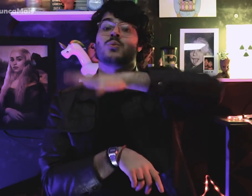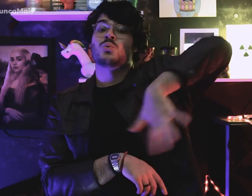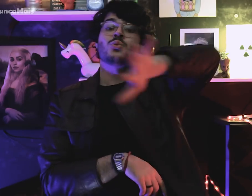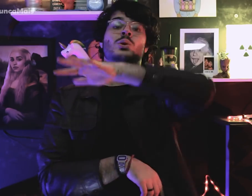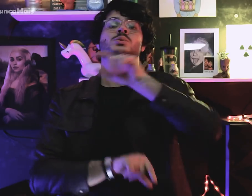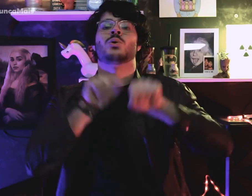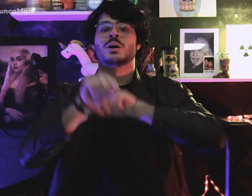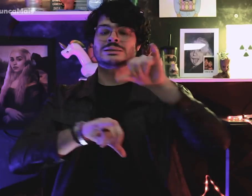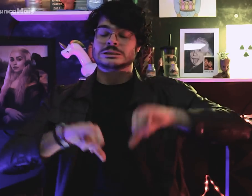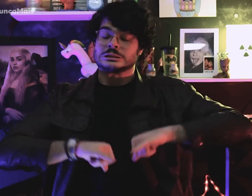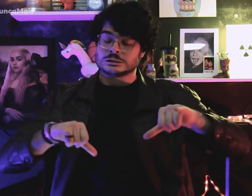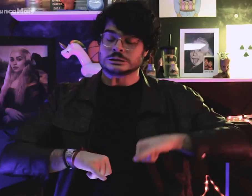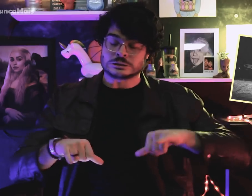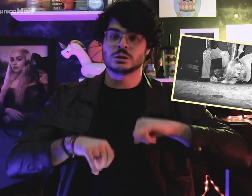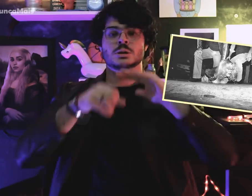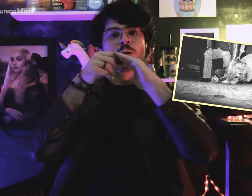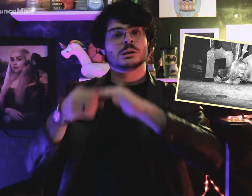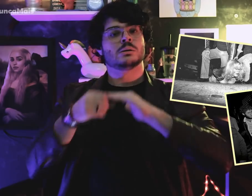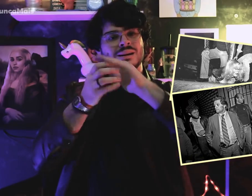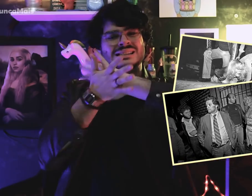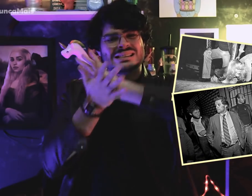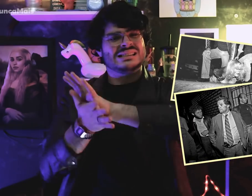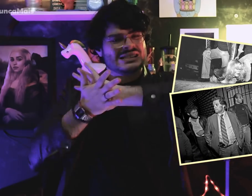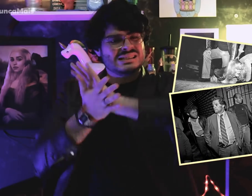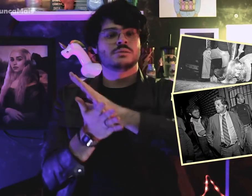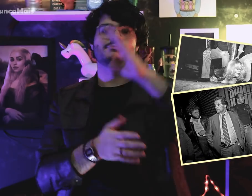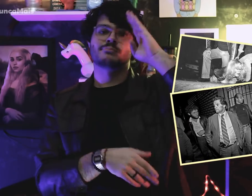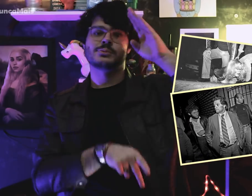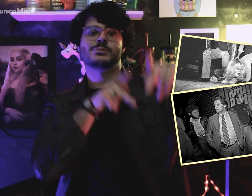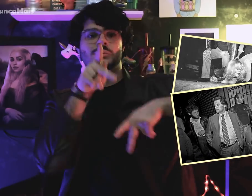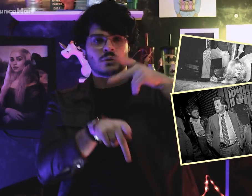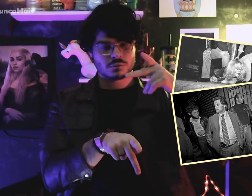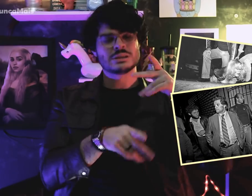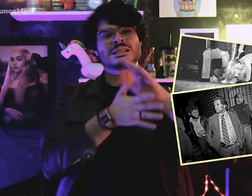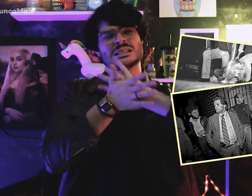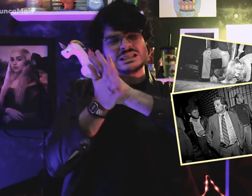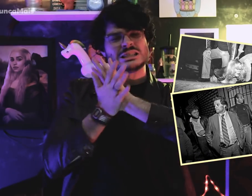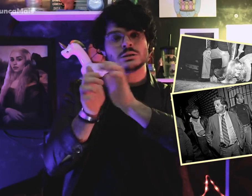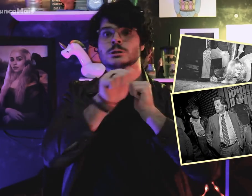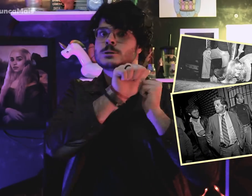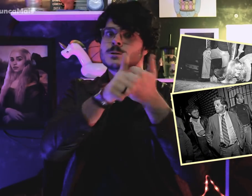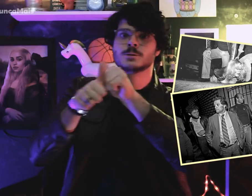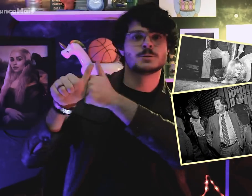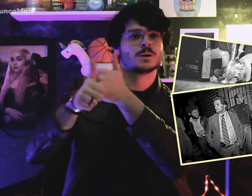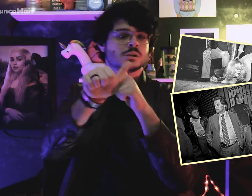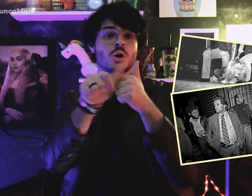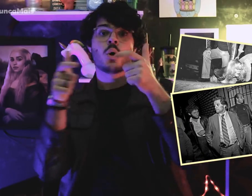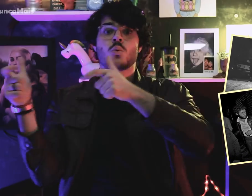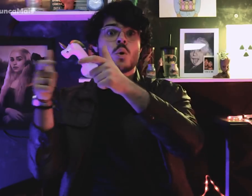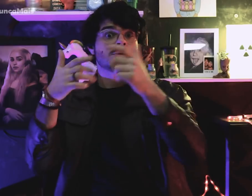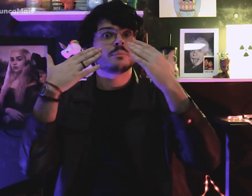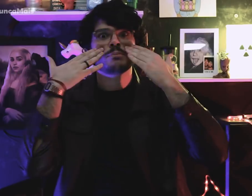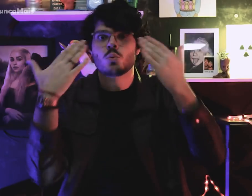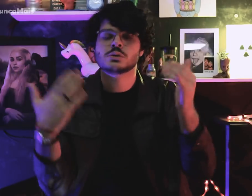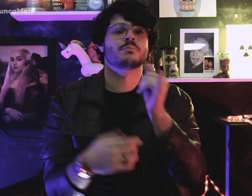sofreram com a repressão civil-militar nos lugares públicos,